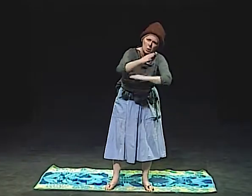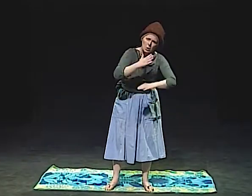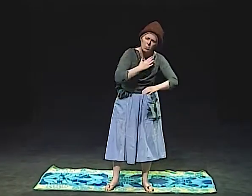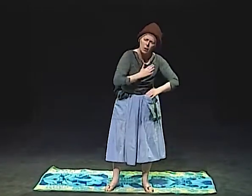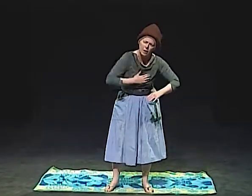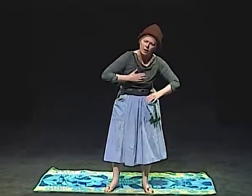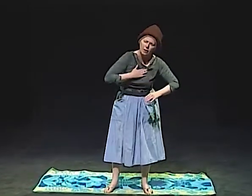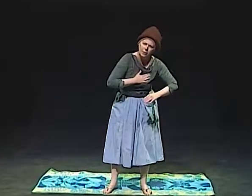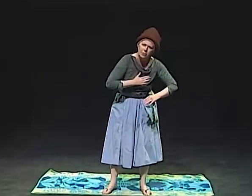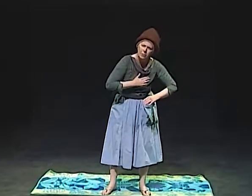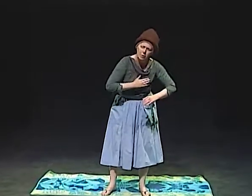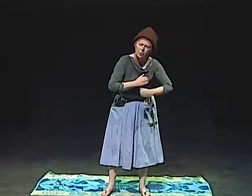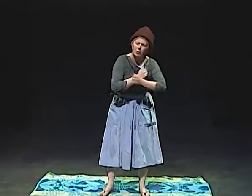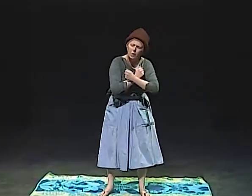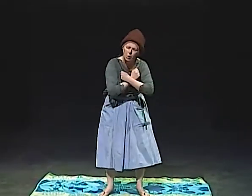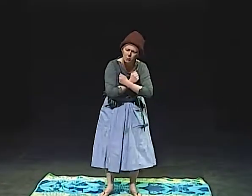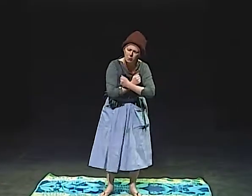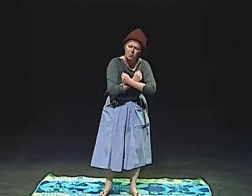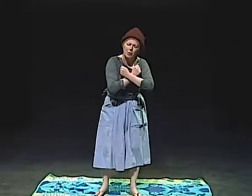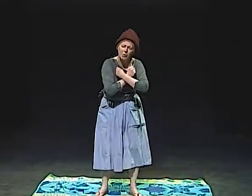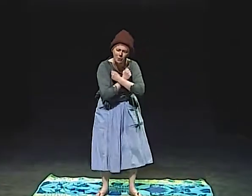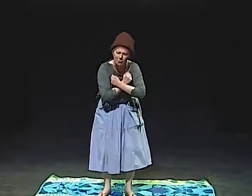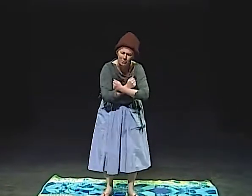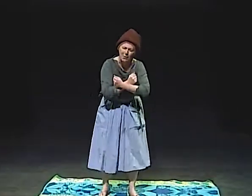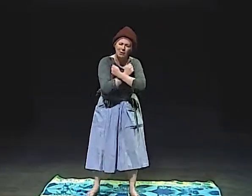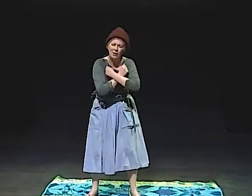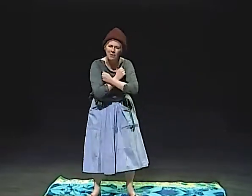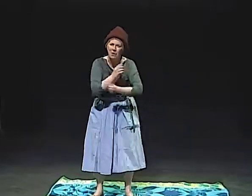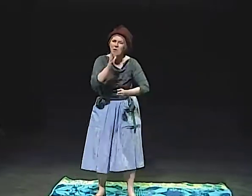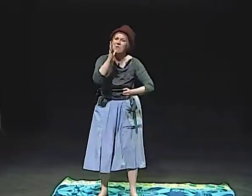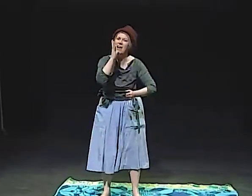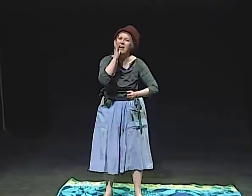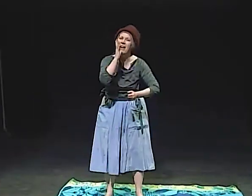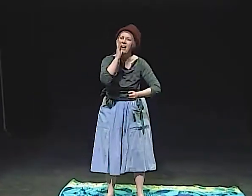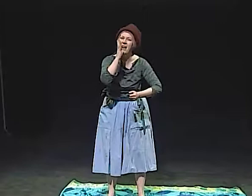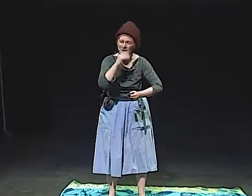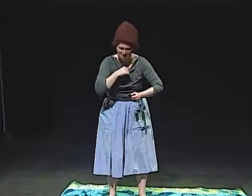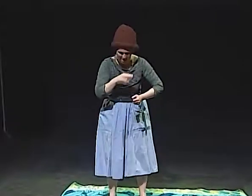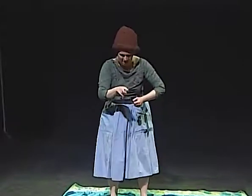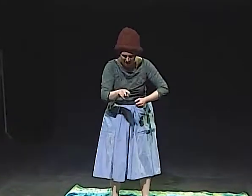PLEASE. LOVE, LOVE, LOVE, MOM."